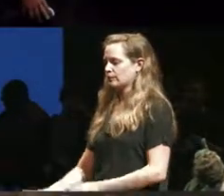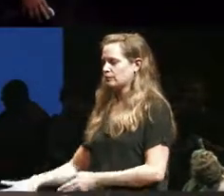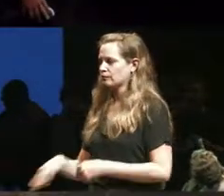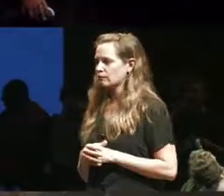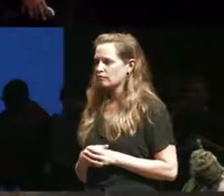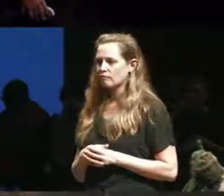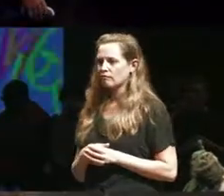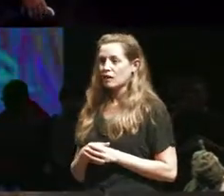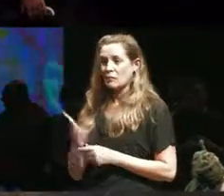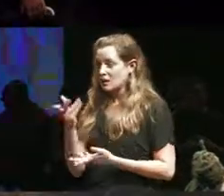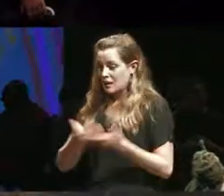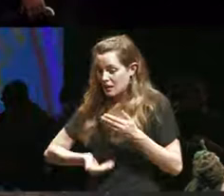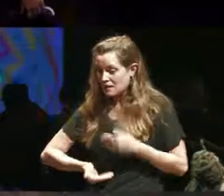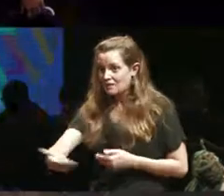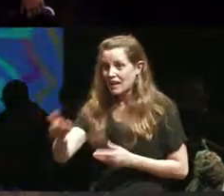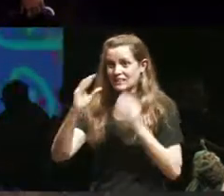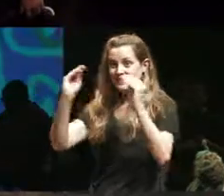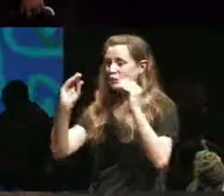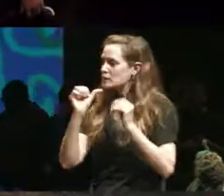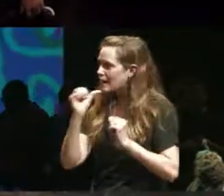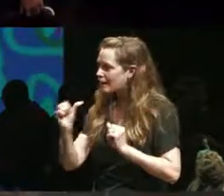never being invited to come and teach